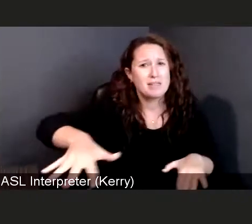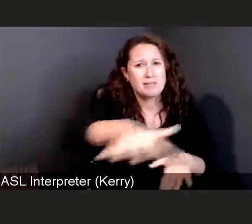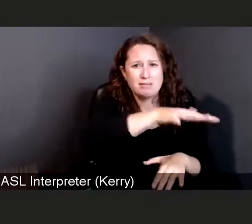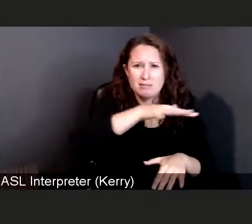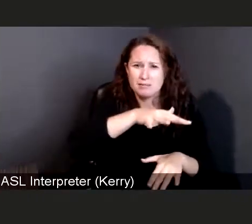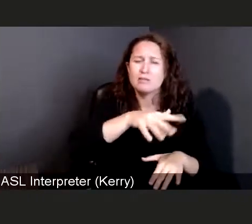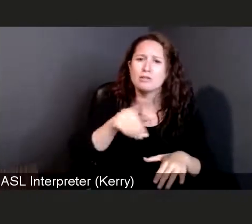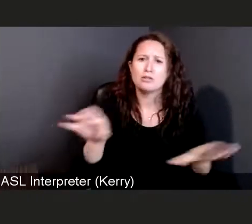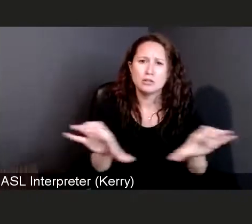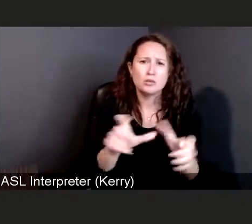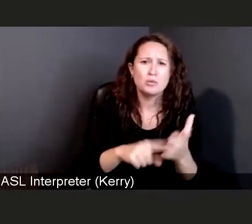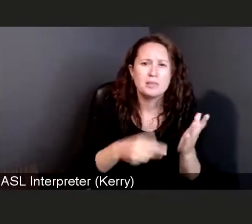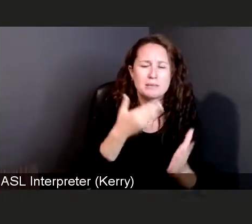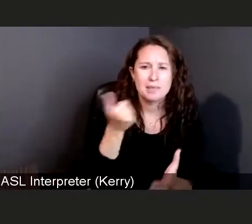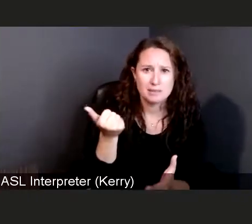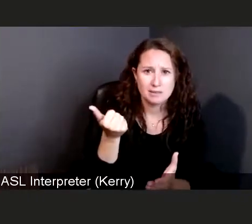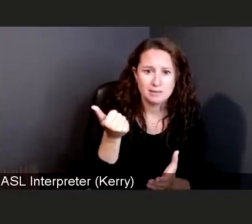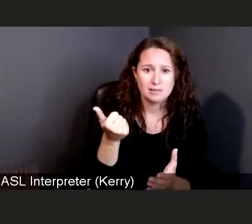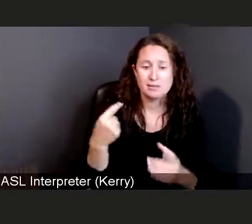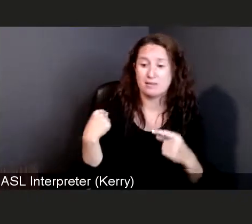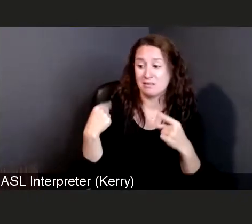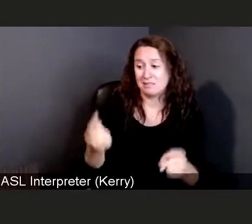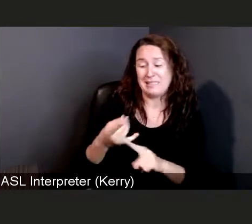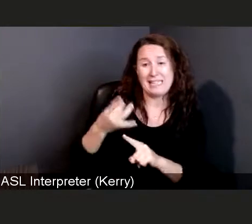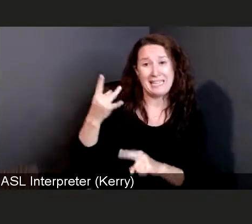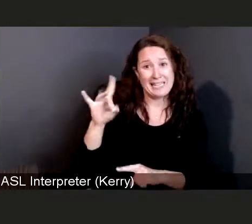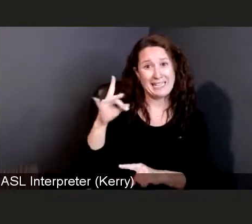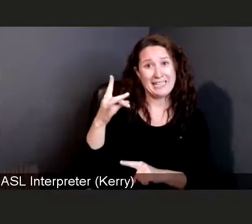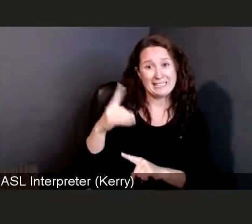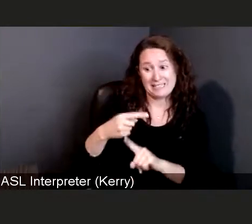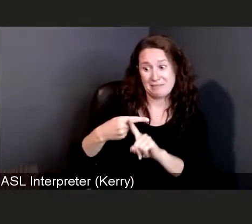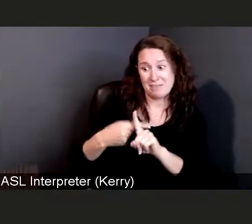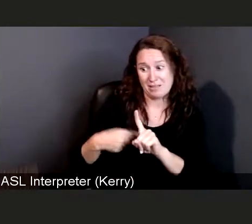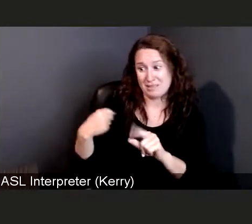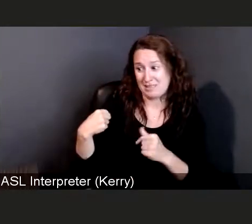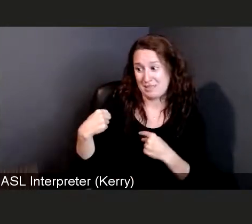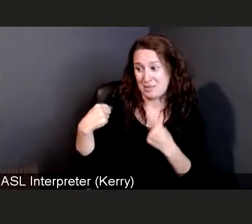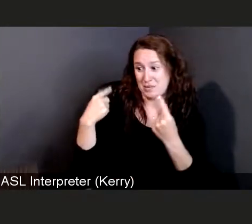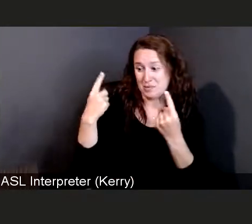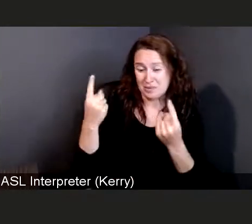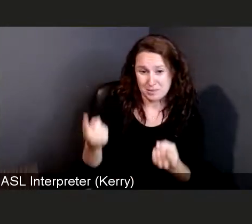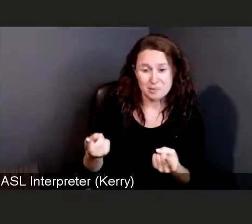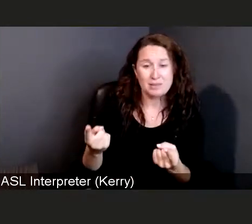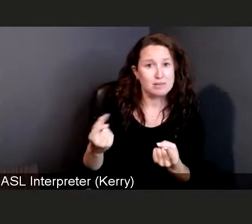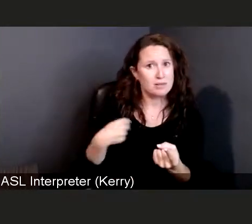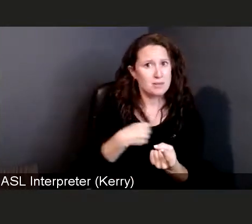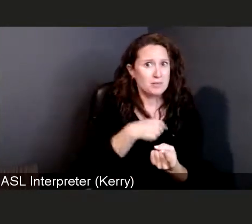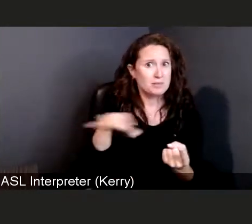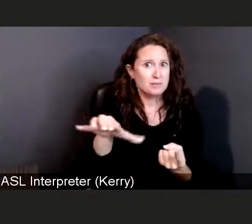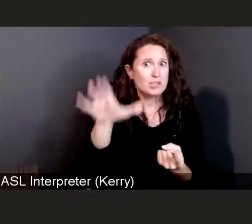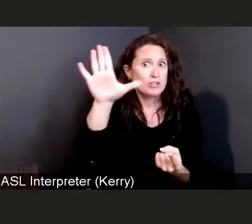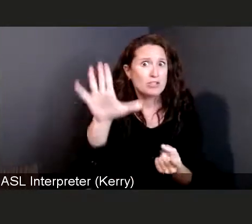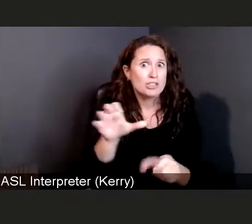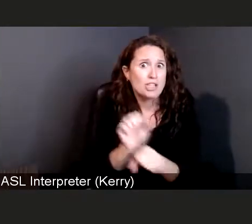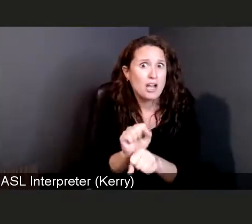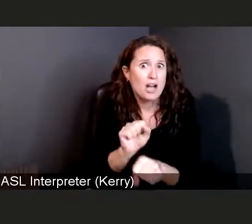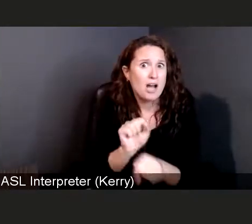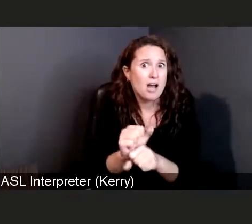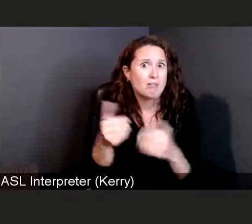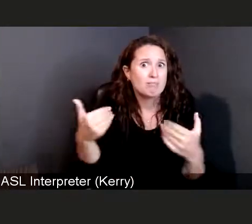We've done this for 18 plus months, we've done a really, really good job, not going to be forever.